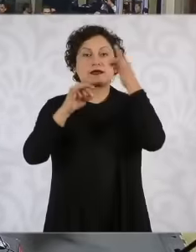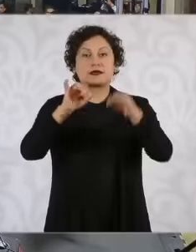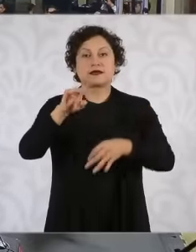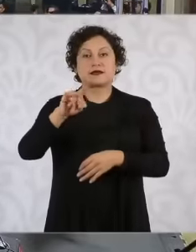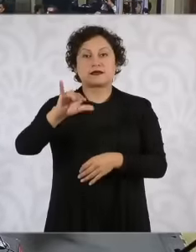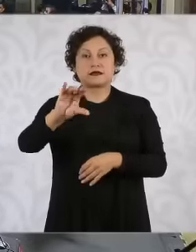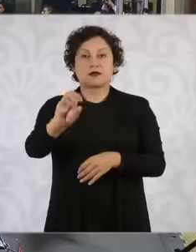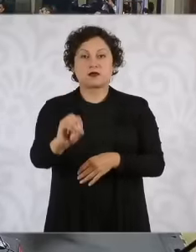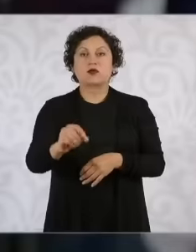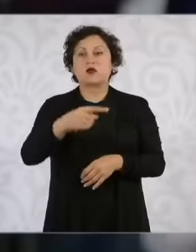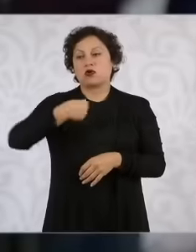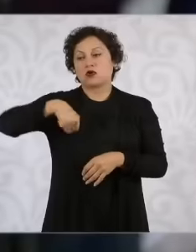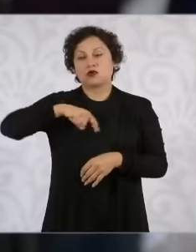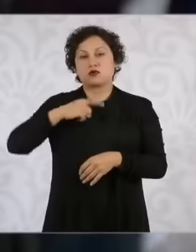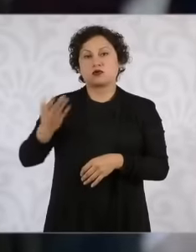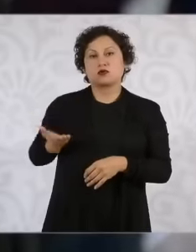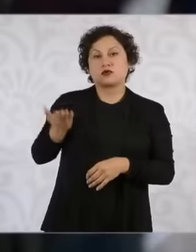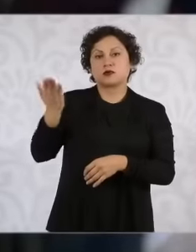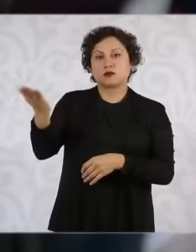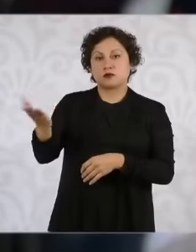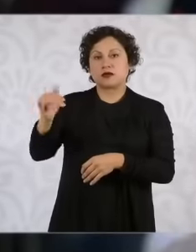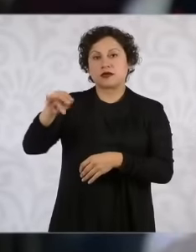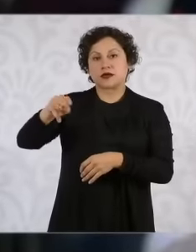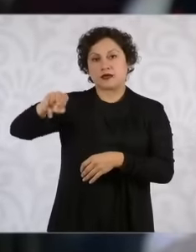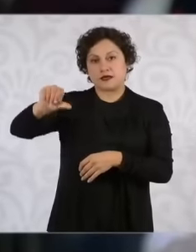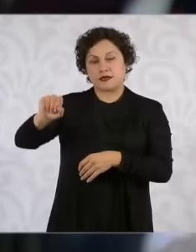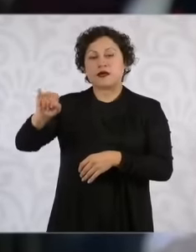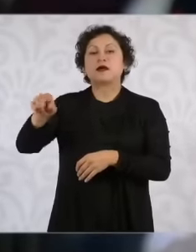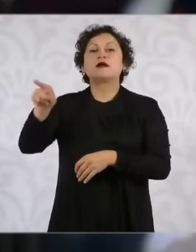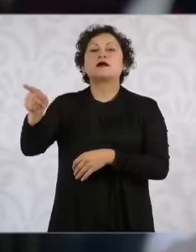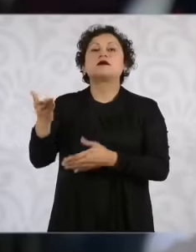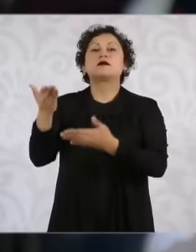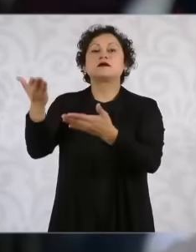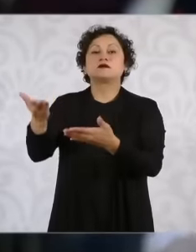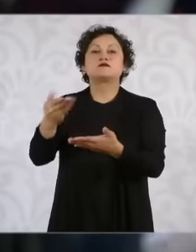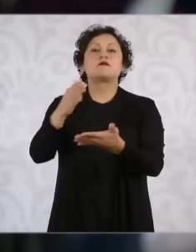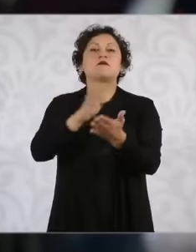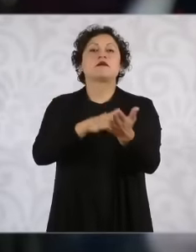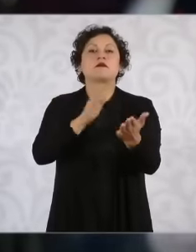via transparency the document called national panorama that former president Felipe Calderón